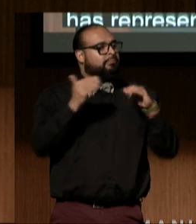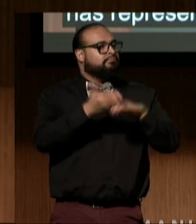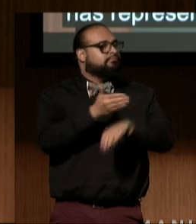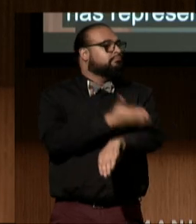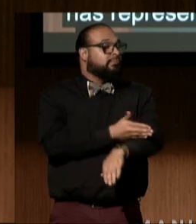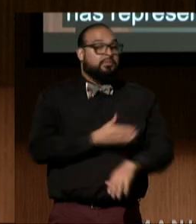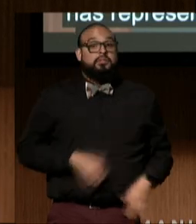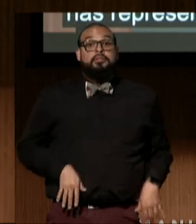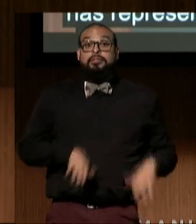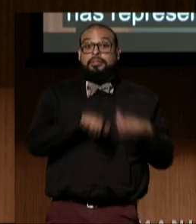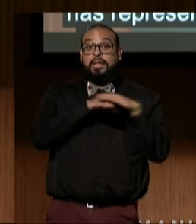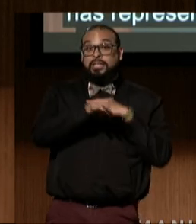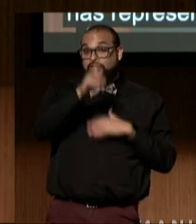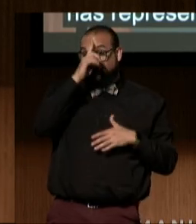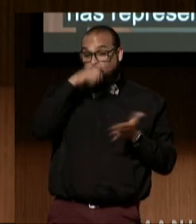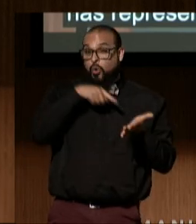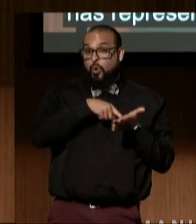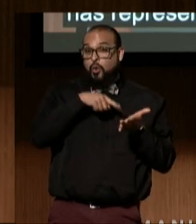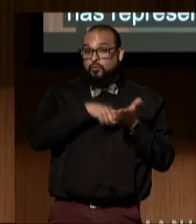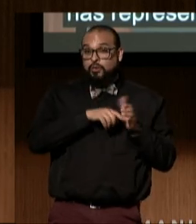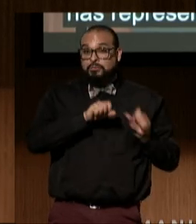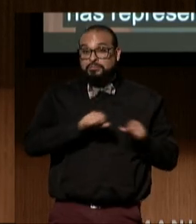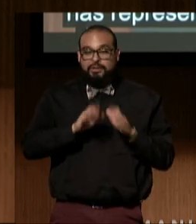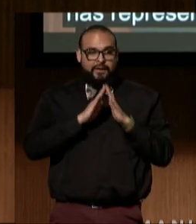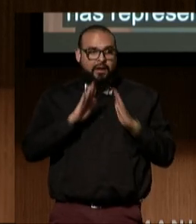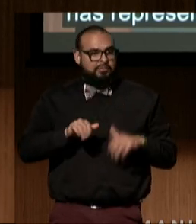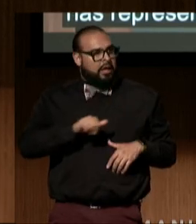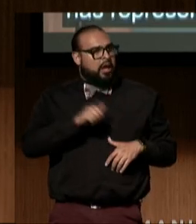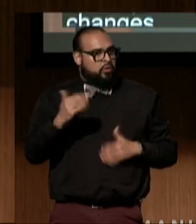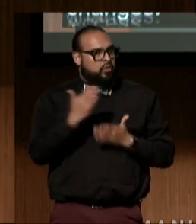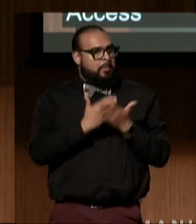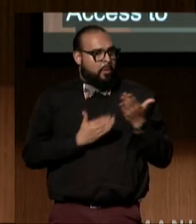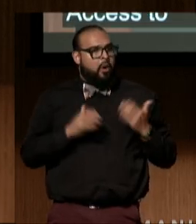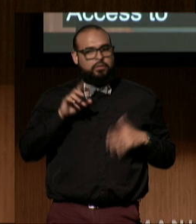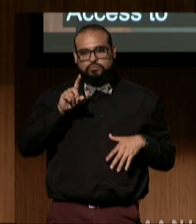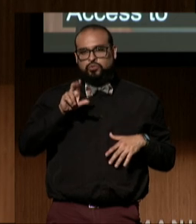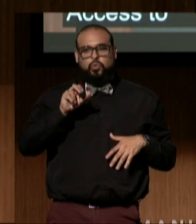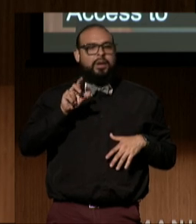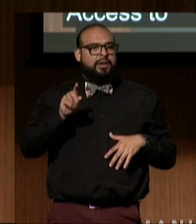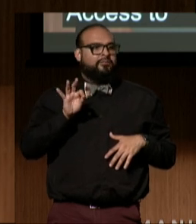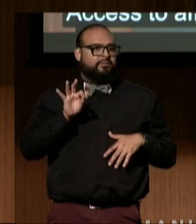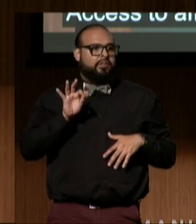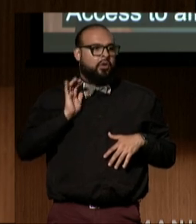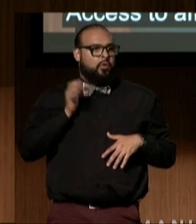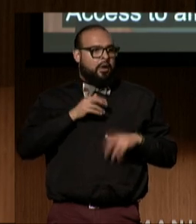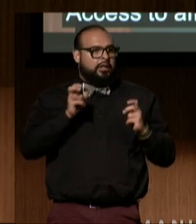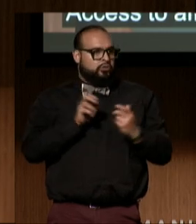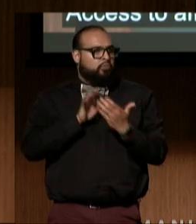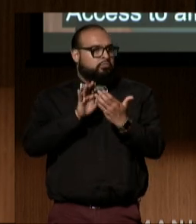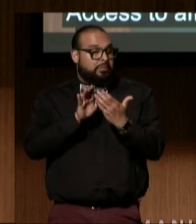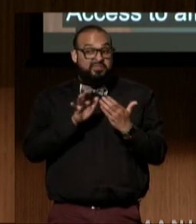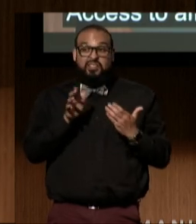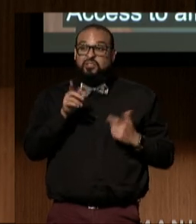Access to affordable housing is another core DREDF issue. Housing has always been a huge problem for us